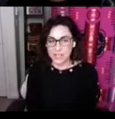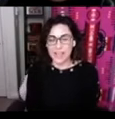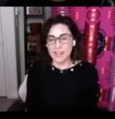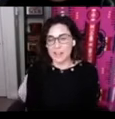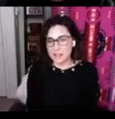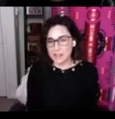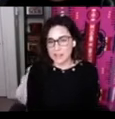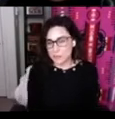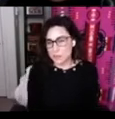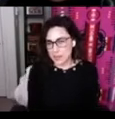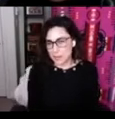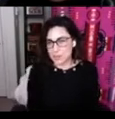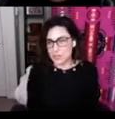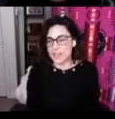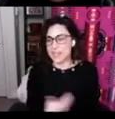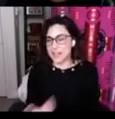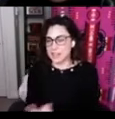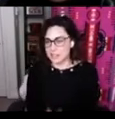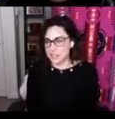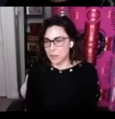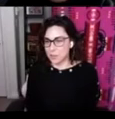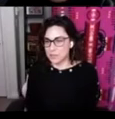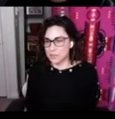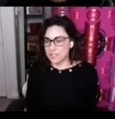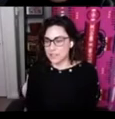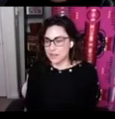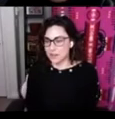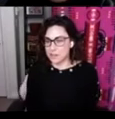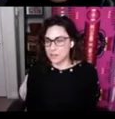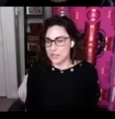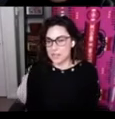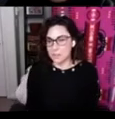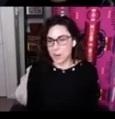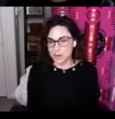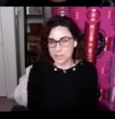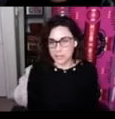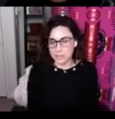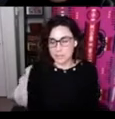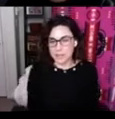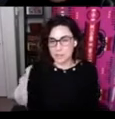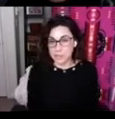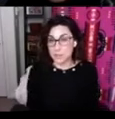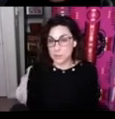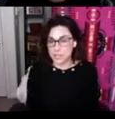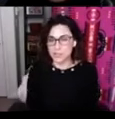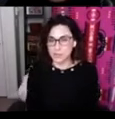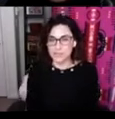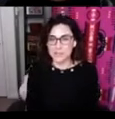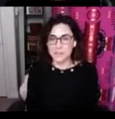and highlighting a few examples and Callie and Tye will speak to their community partnership research projects directly